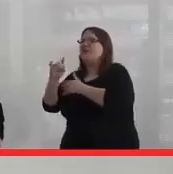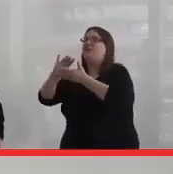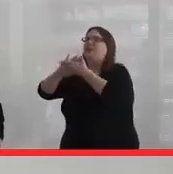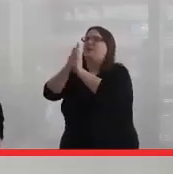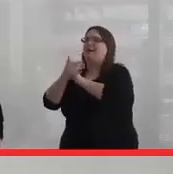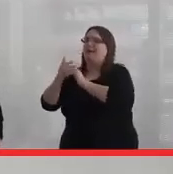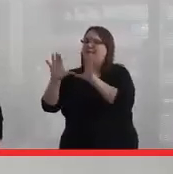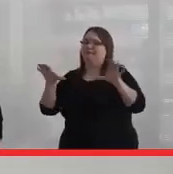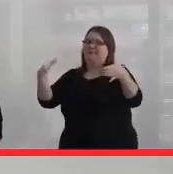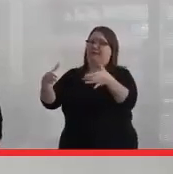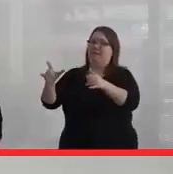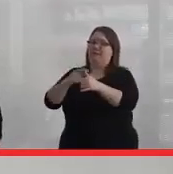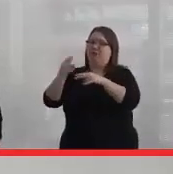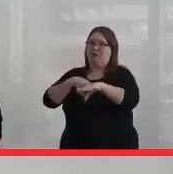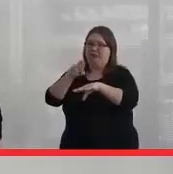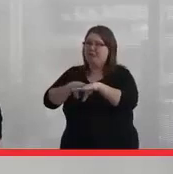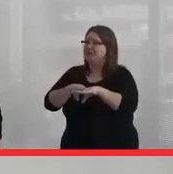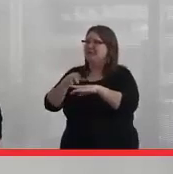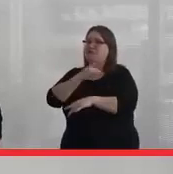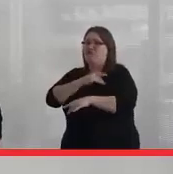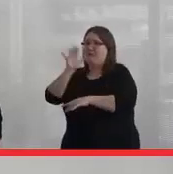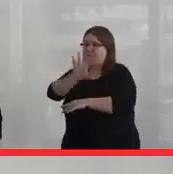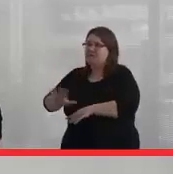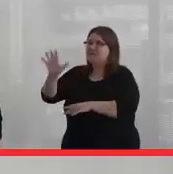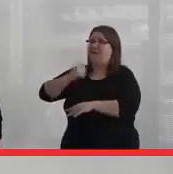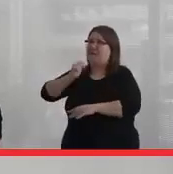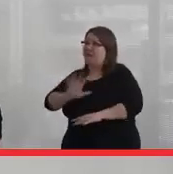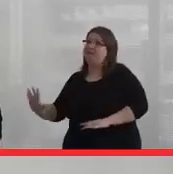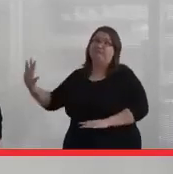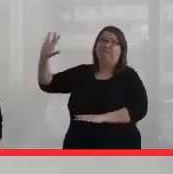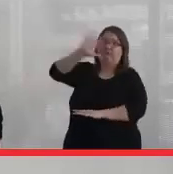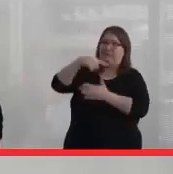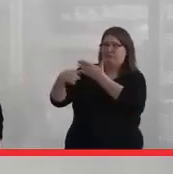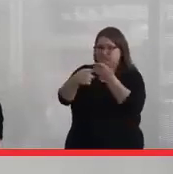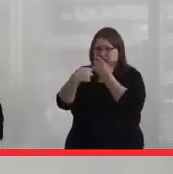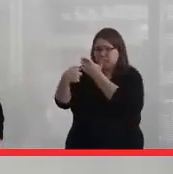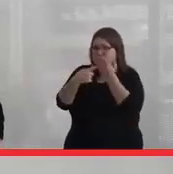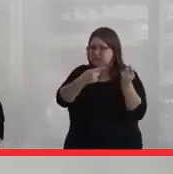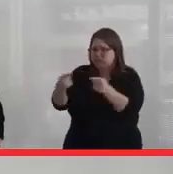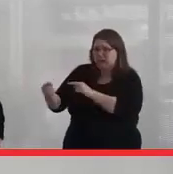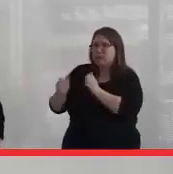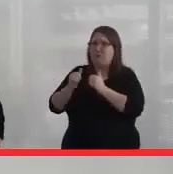So there was a lot of involvement across the province and across the country with Indigenous youth at that time.